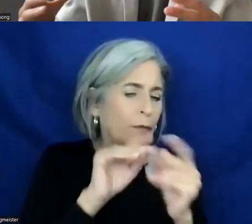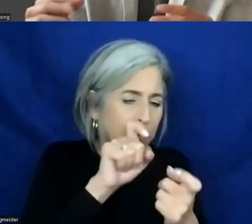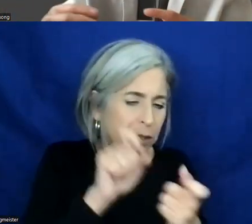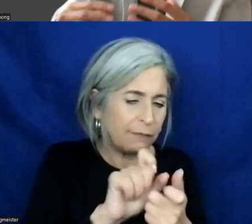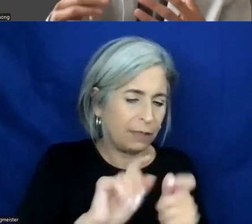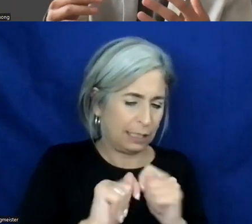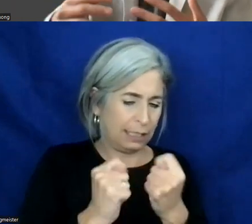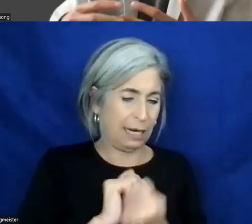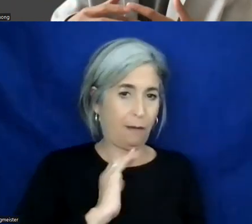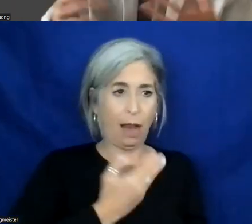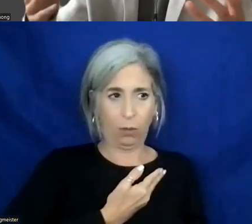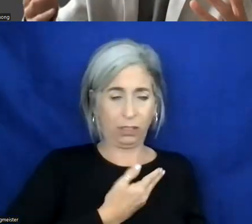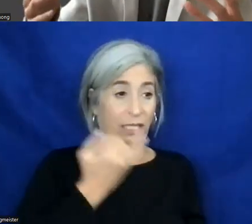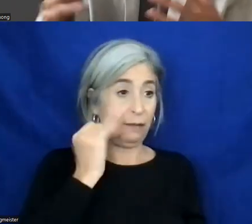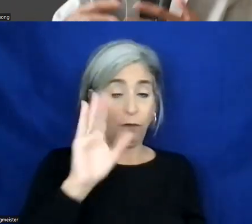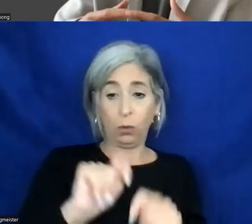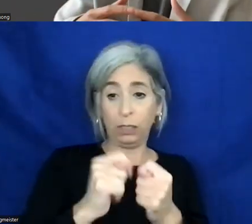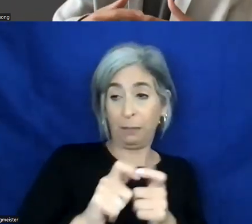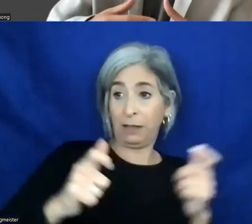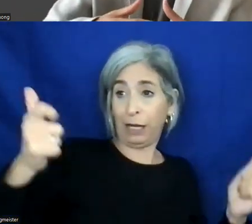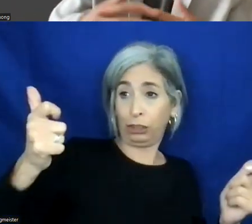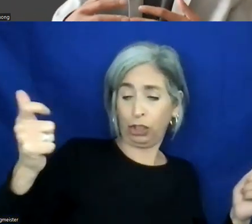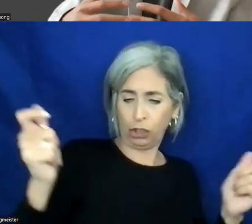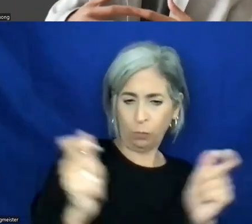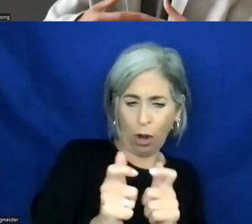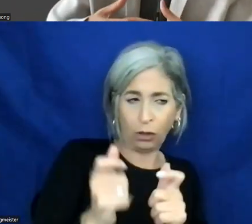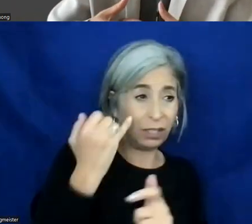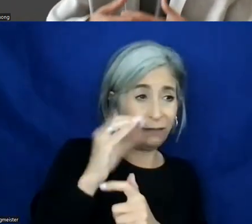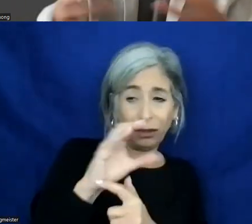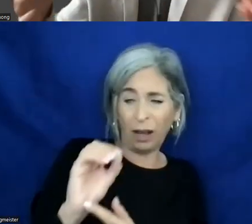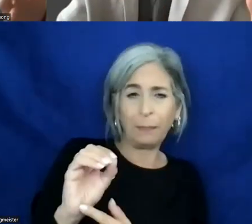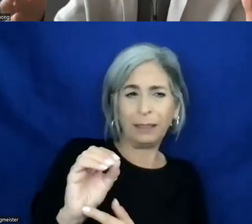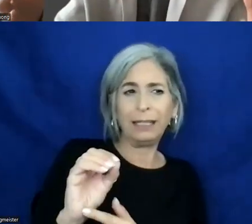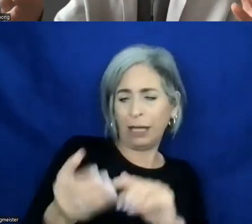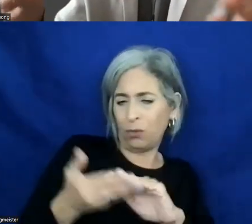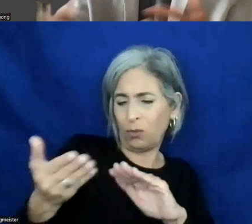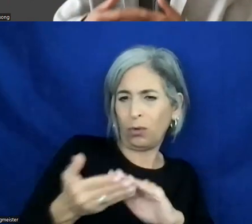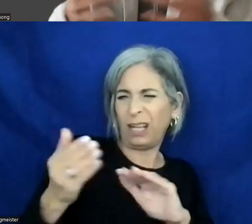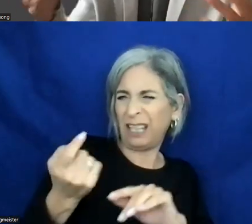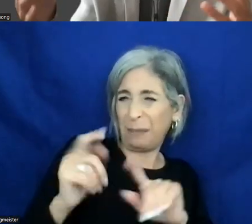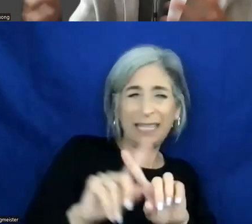if the team is larger, smaller, if your company run as bit differently, it will be different